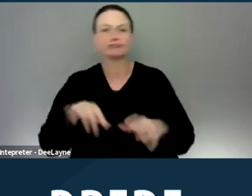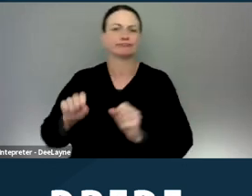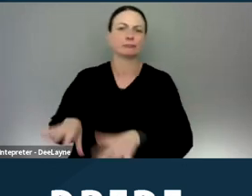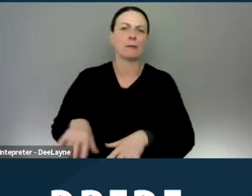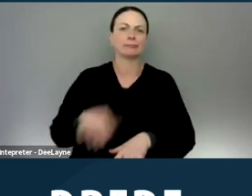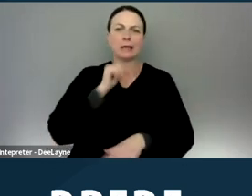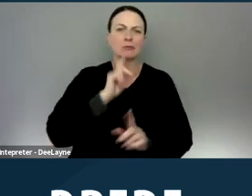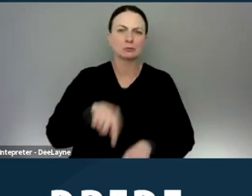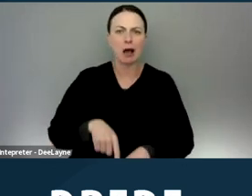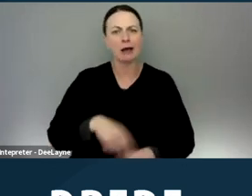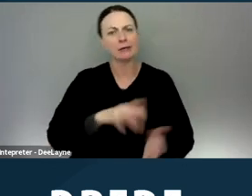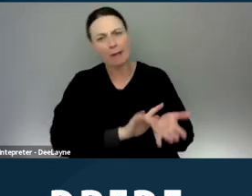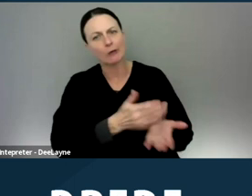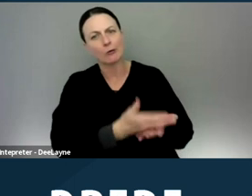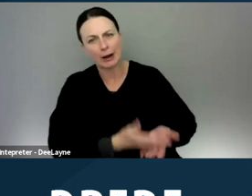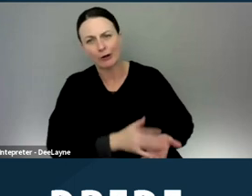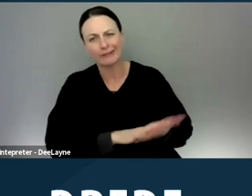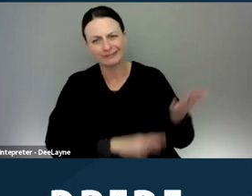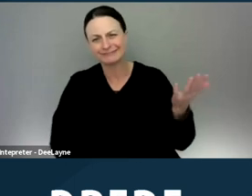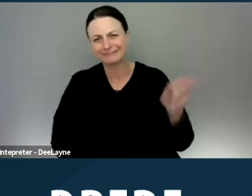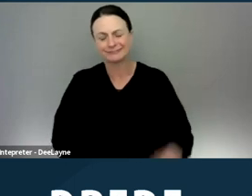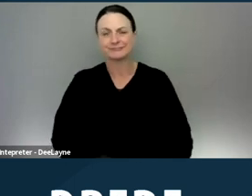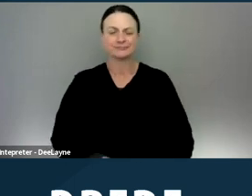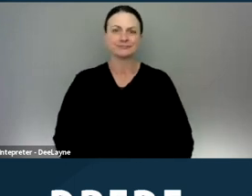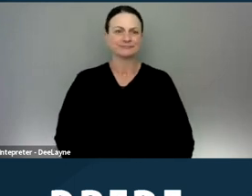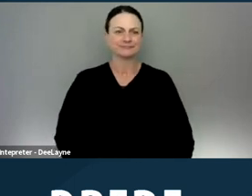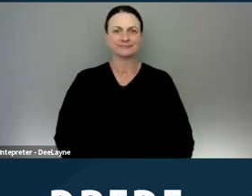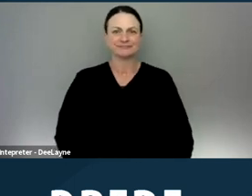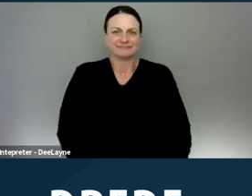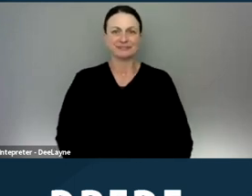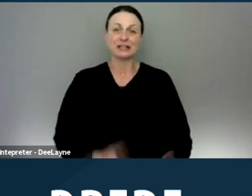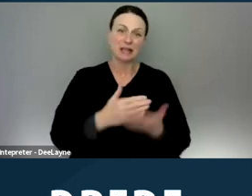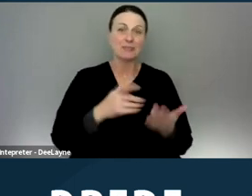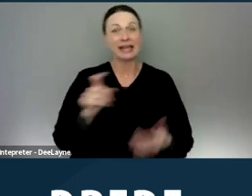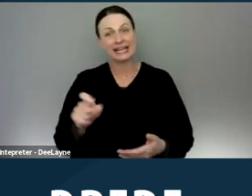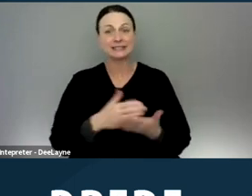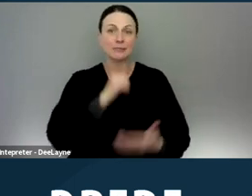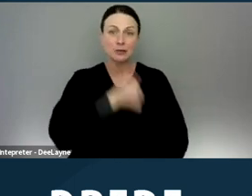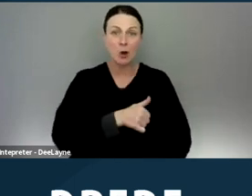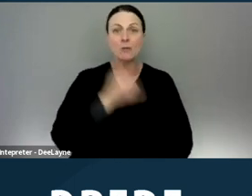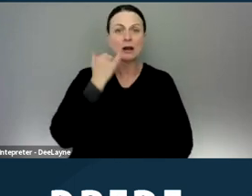medical records and things like that. Some that they don't need, some that they do. But if people don't respond,